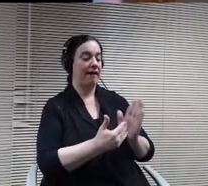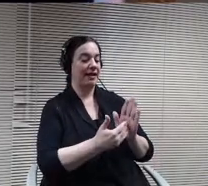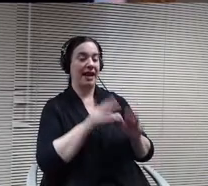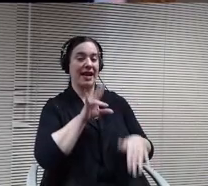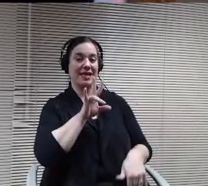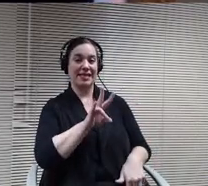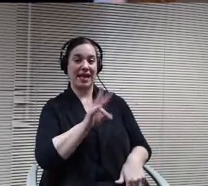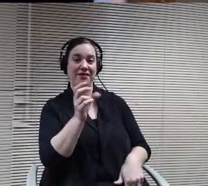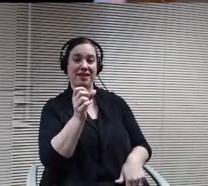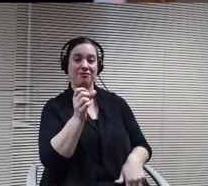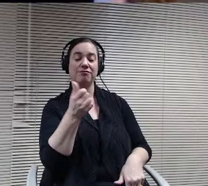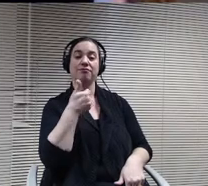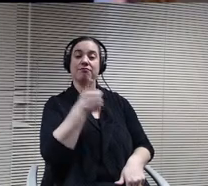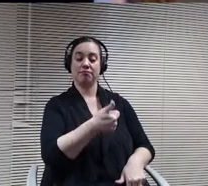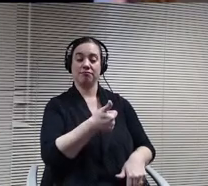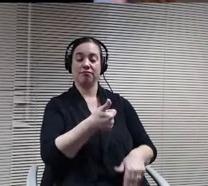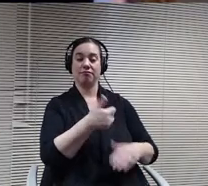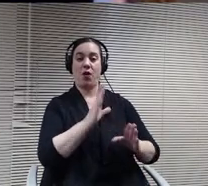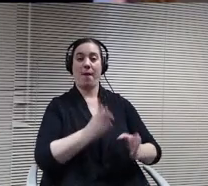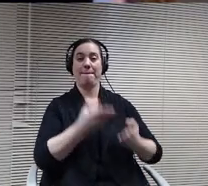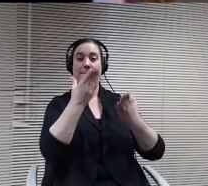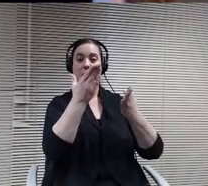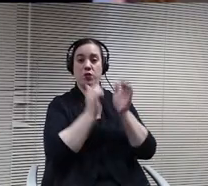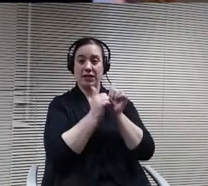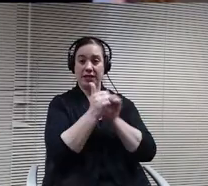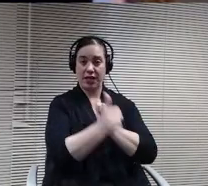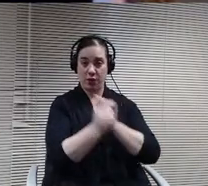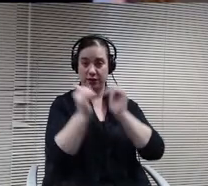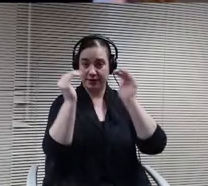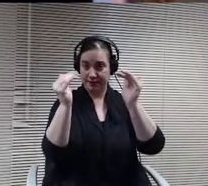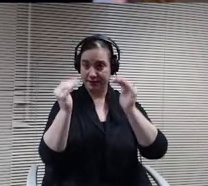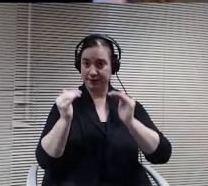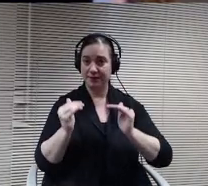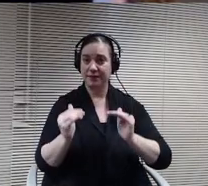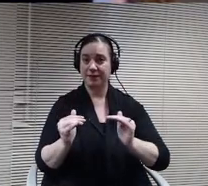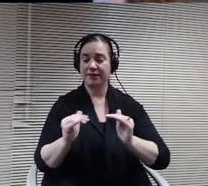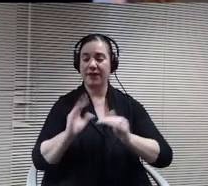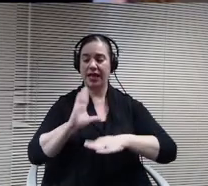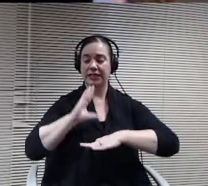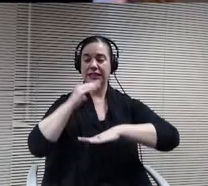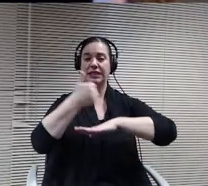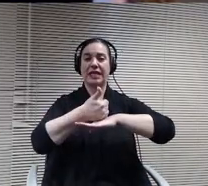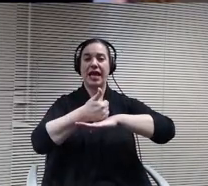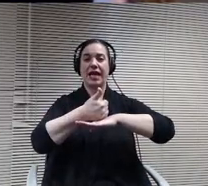Our next item is setting of superintendents evaluation dates. Doctor Peterson.